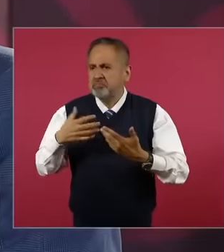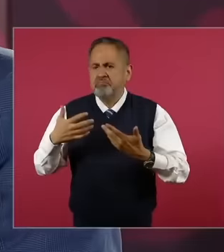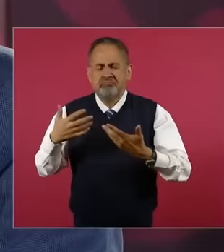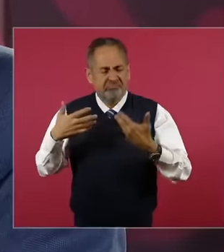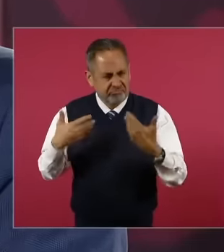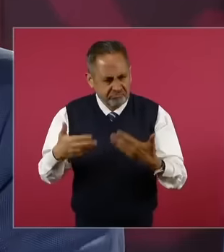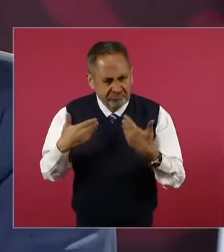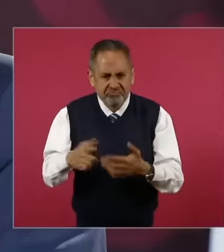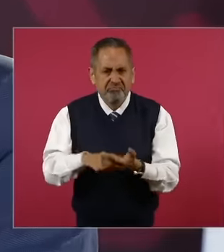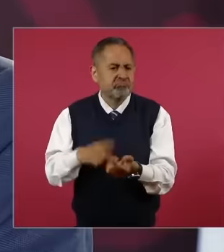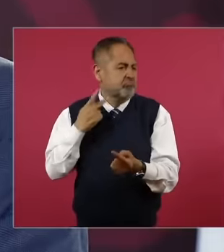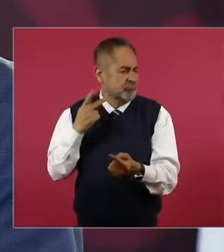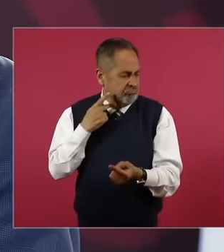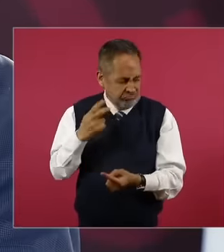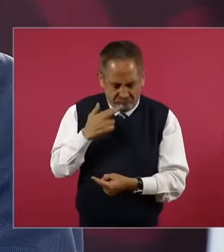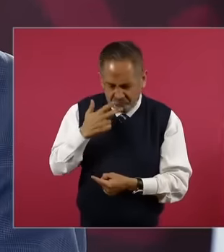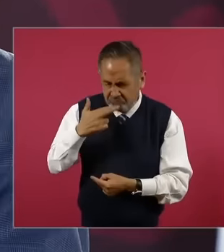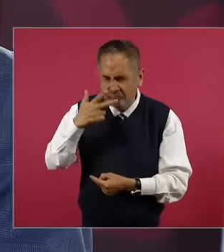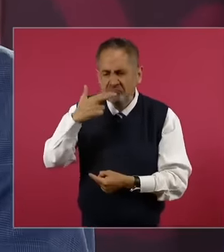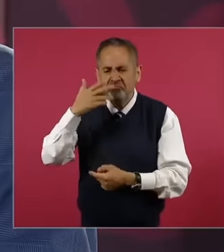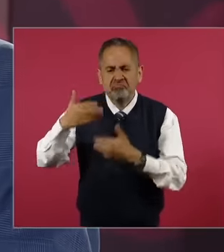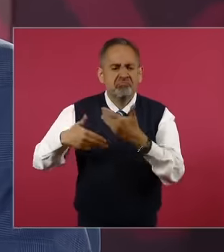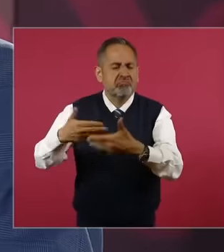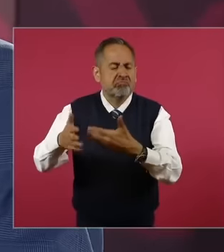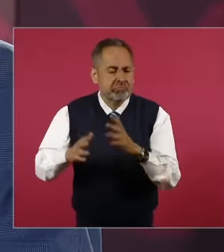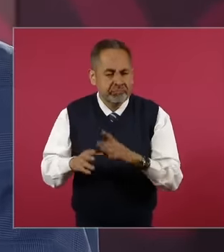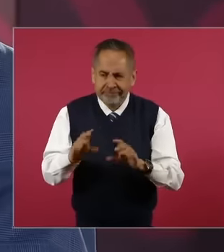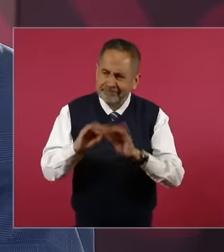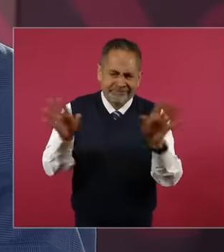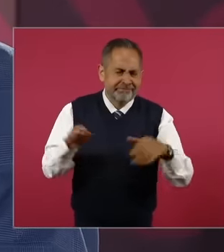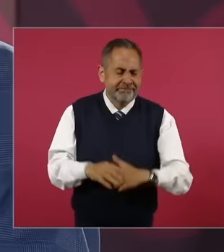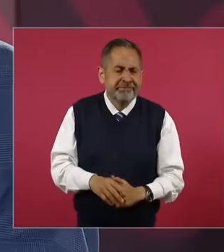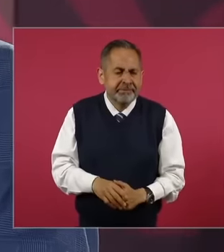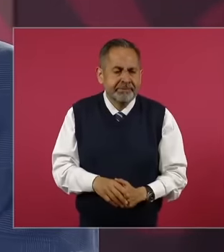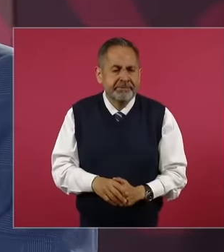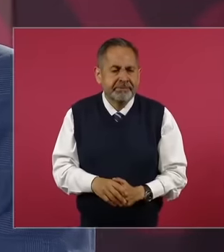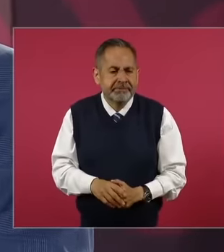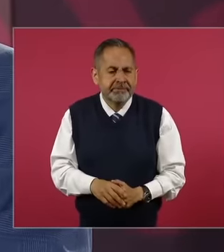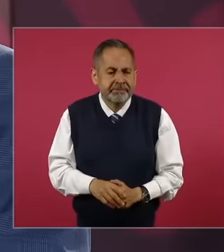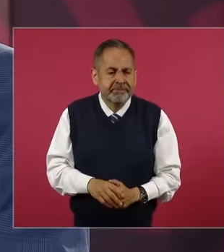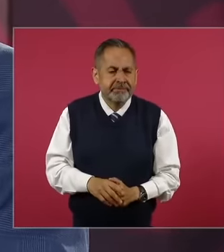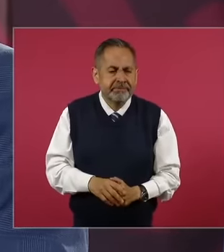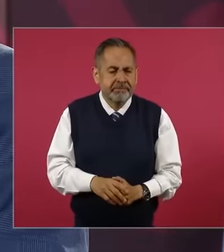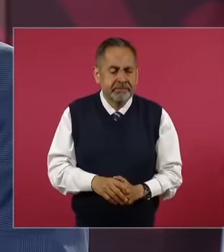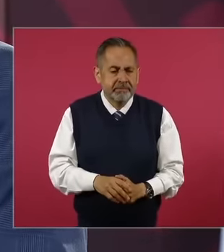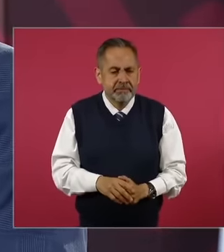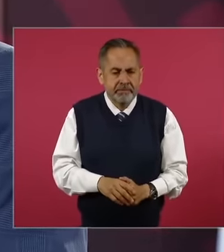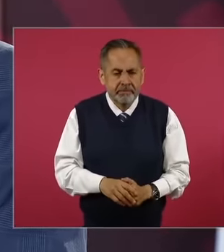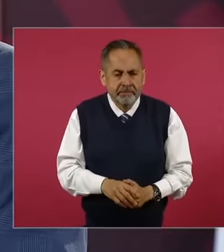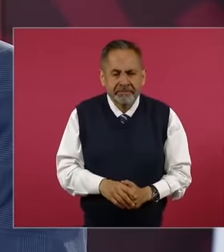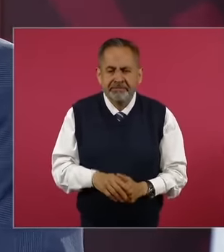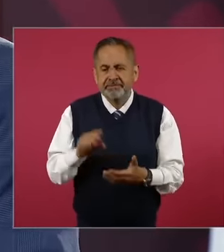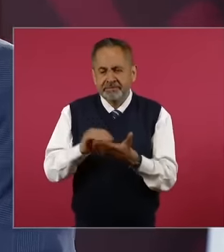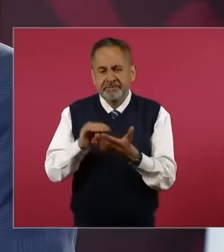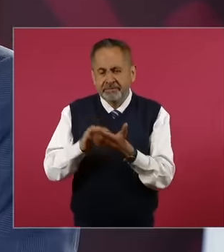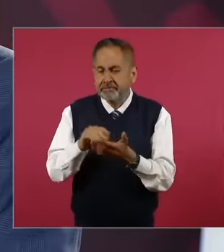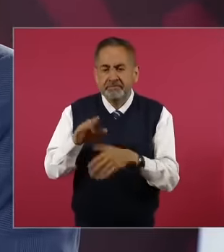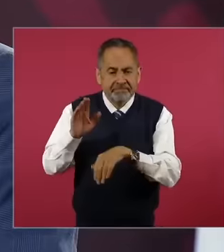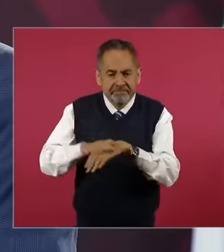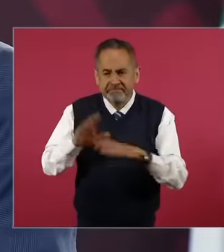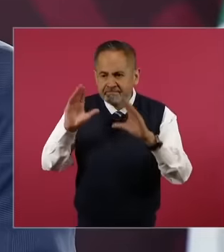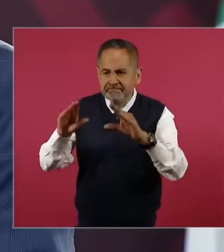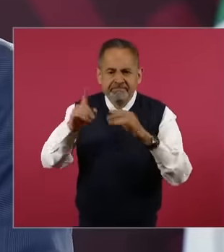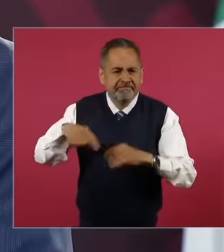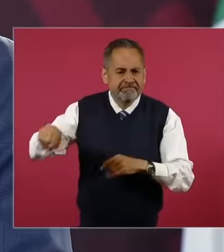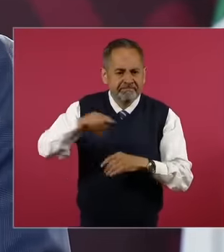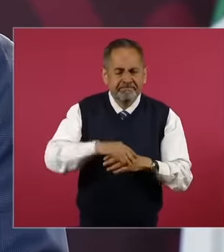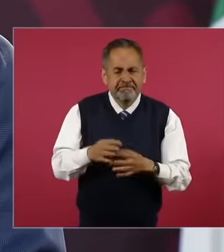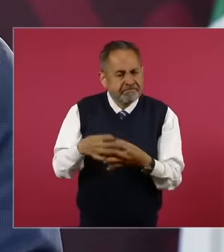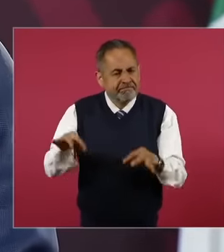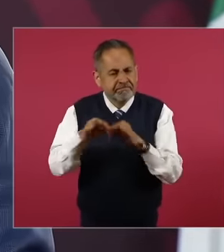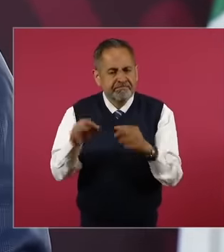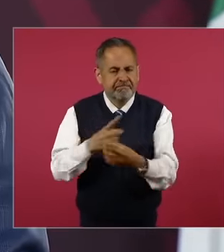, in politics, of course, cultural values will continue to be exalted,